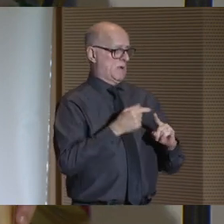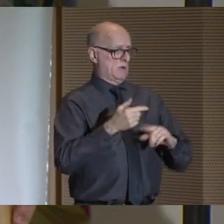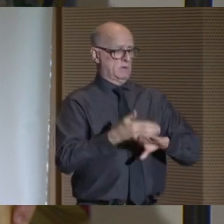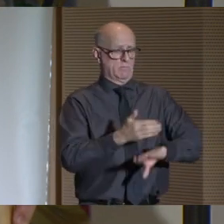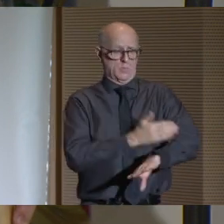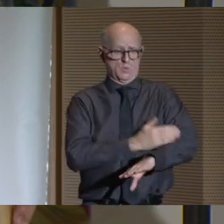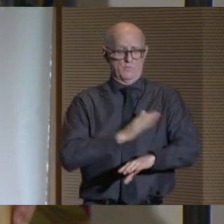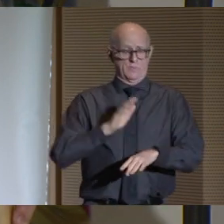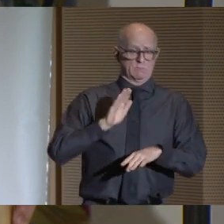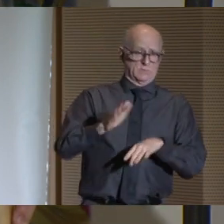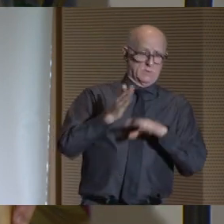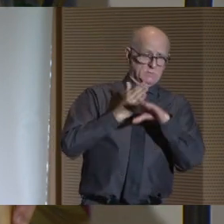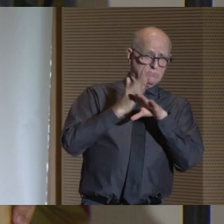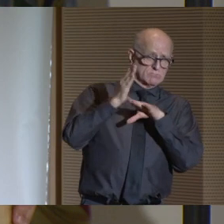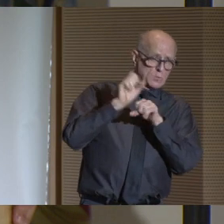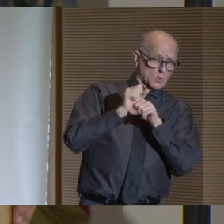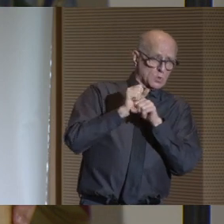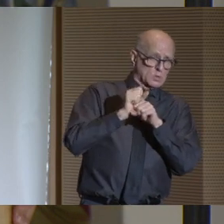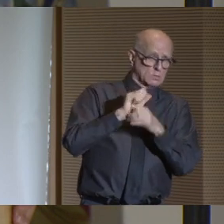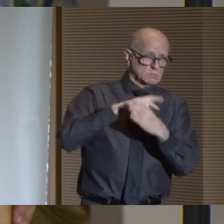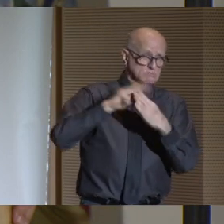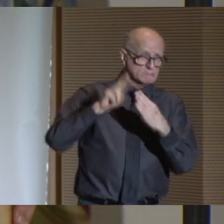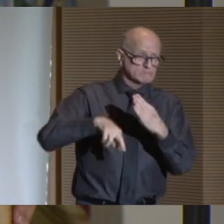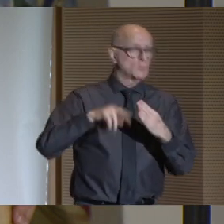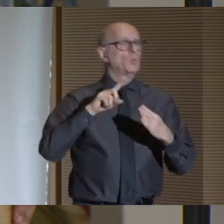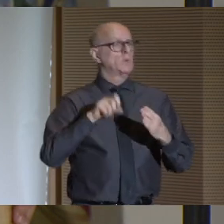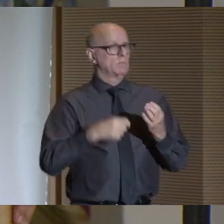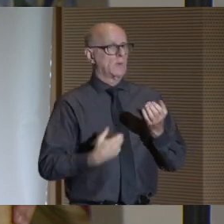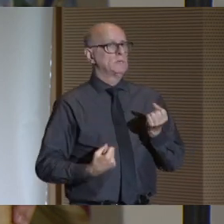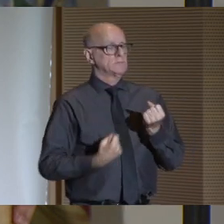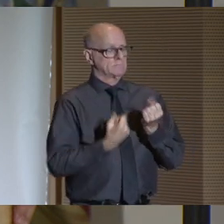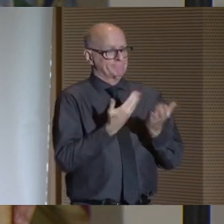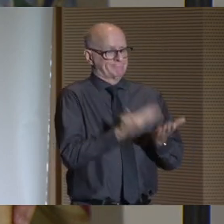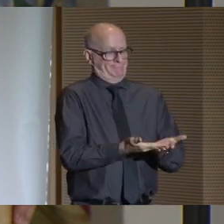When we talk about improving our students' career outcomes, we have to back it up